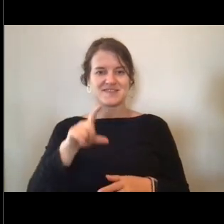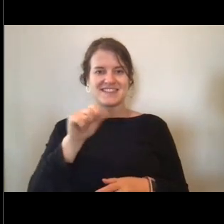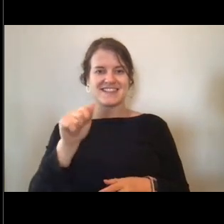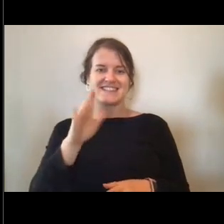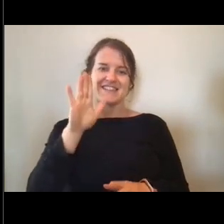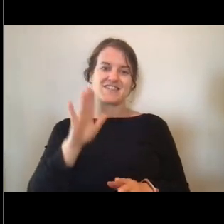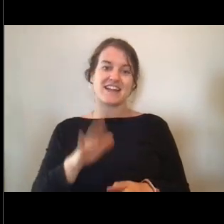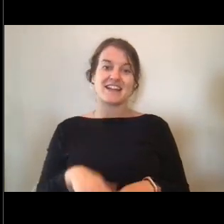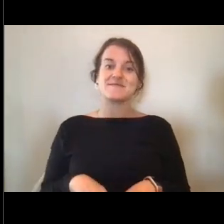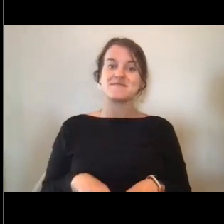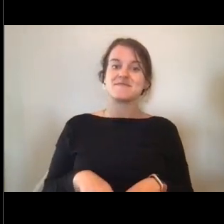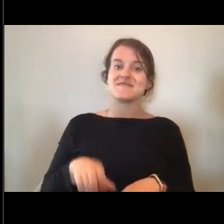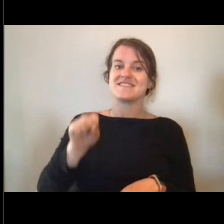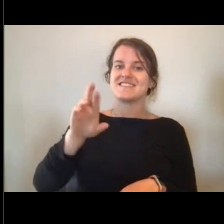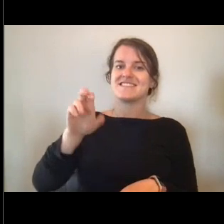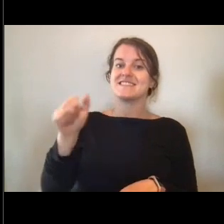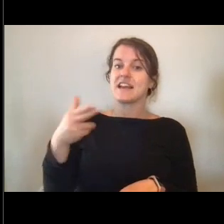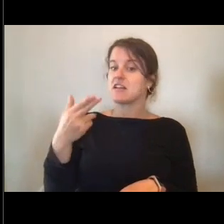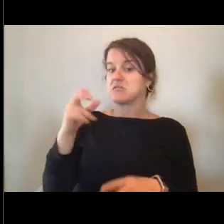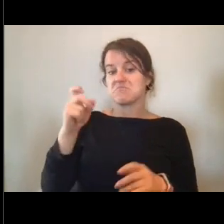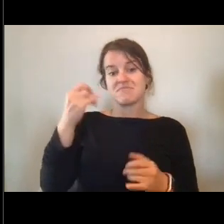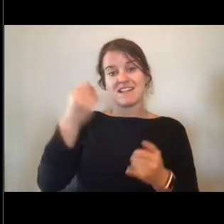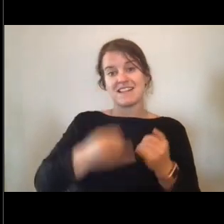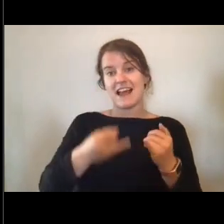And that's actually the end of my presentation.